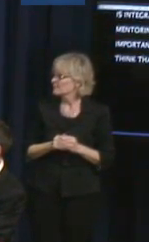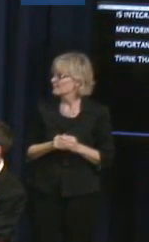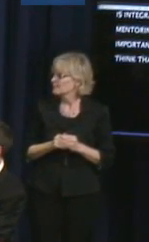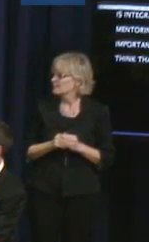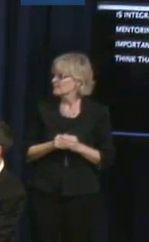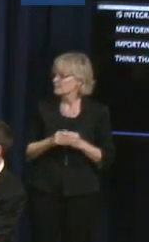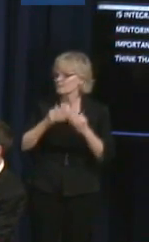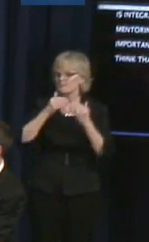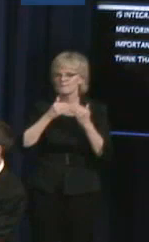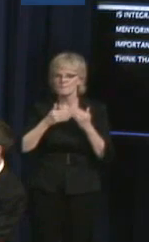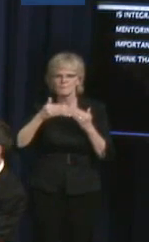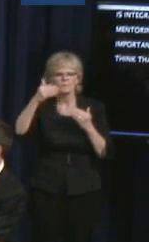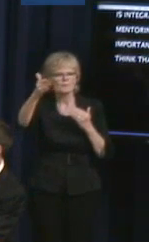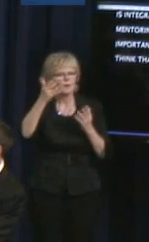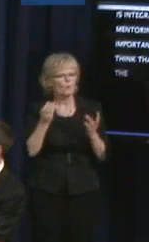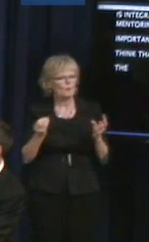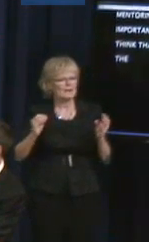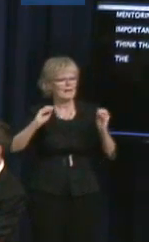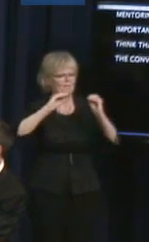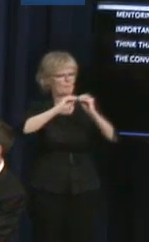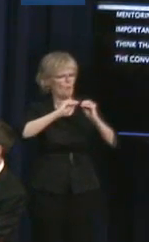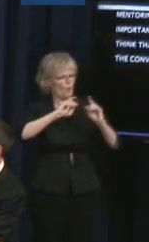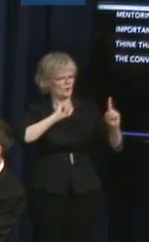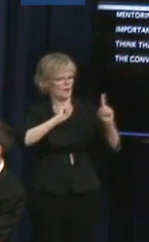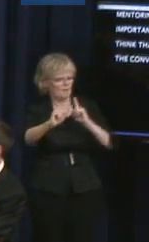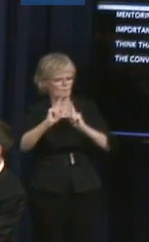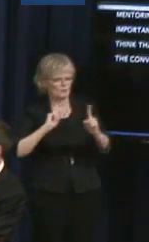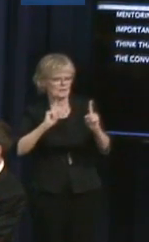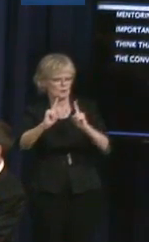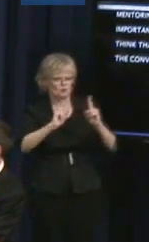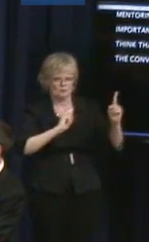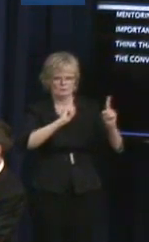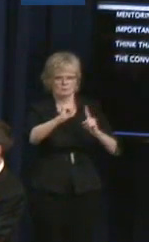conversation around disabilities rights and not